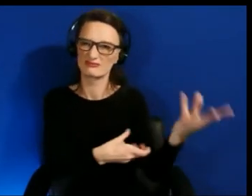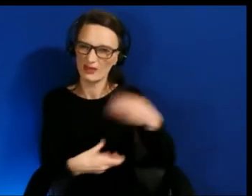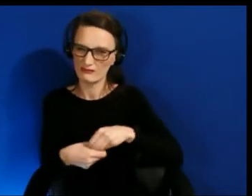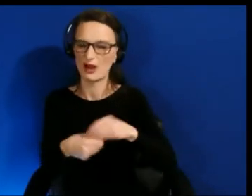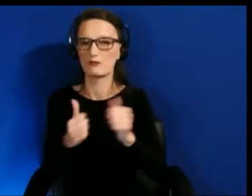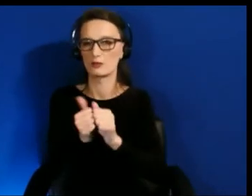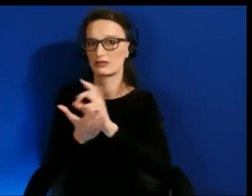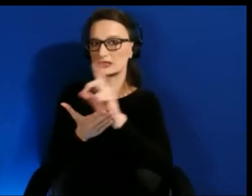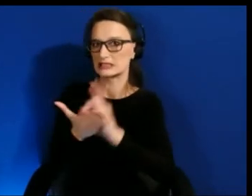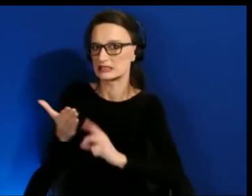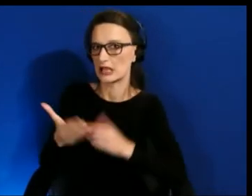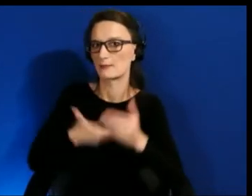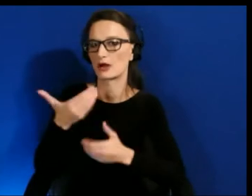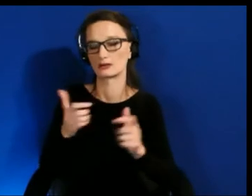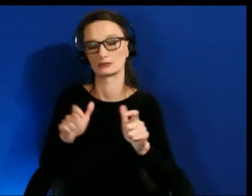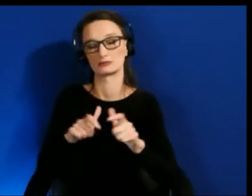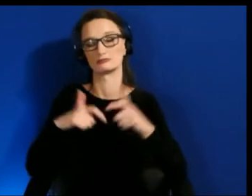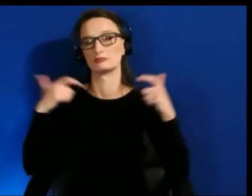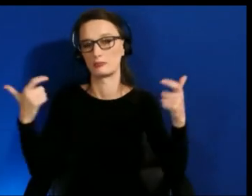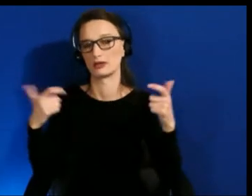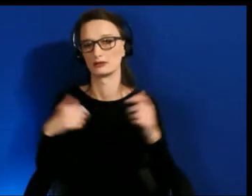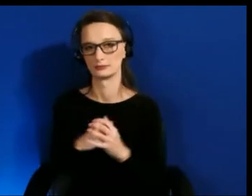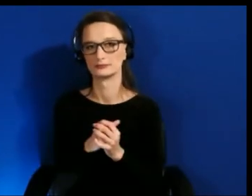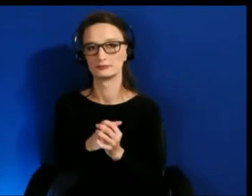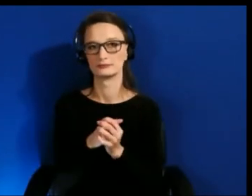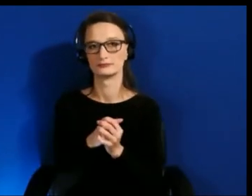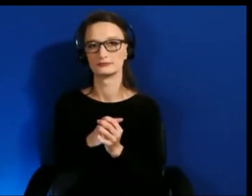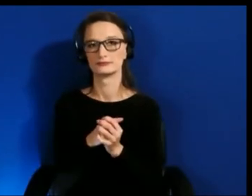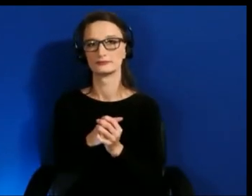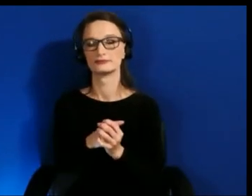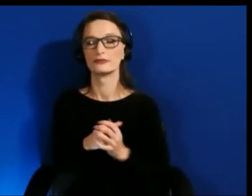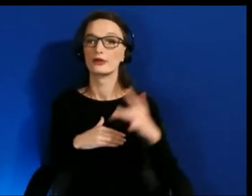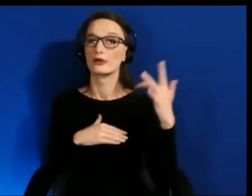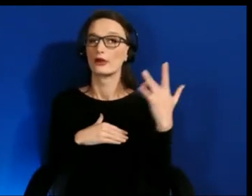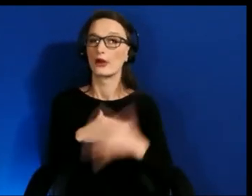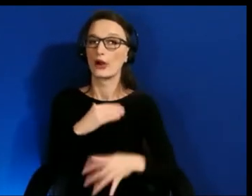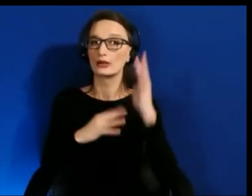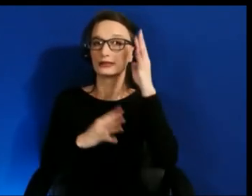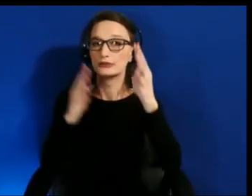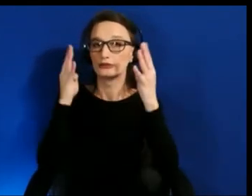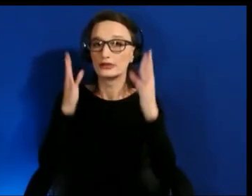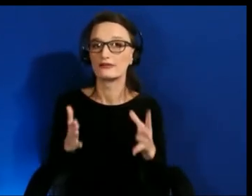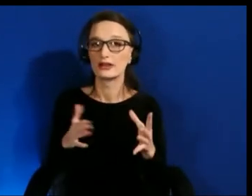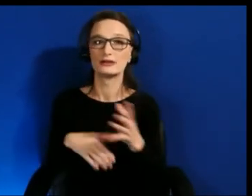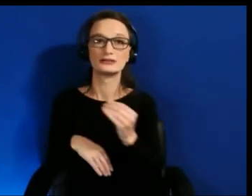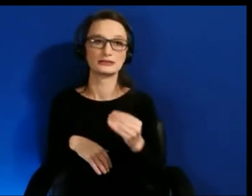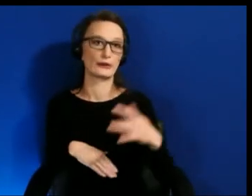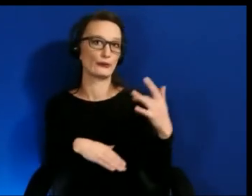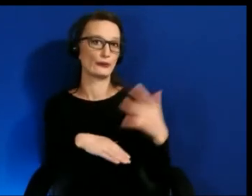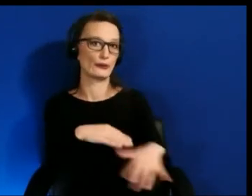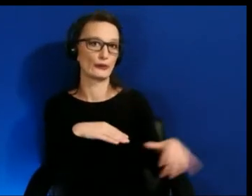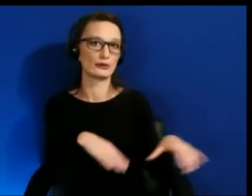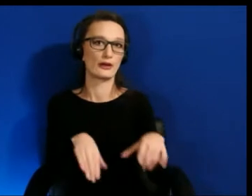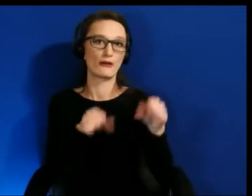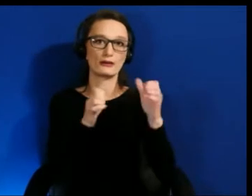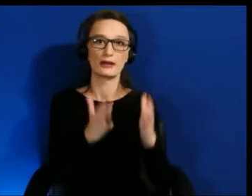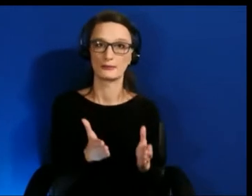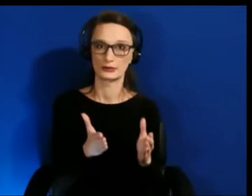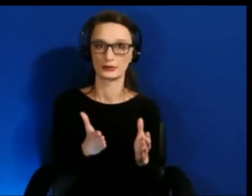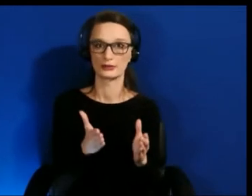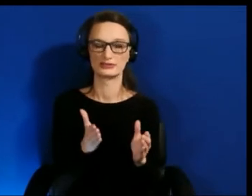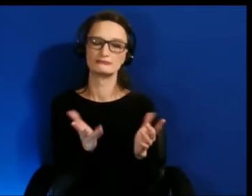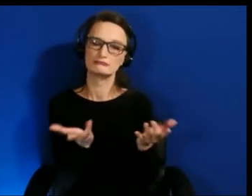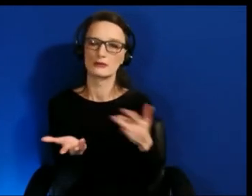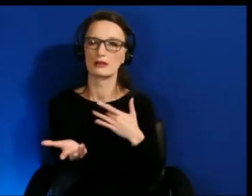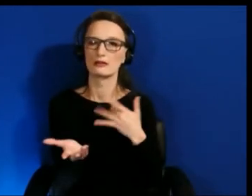The early innovators and the early adopters, the people outside of our normal bell curve